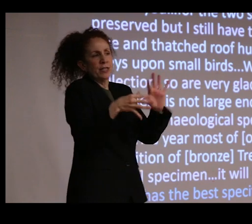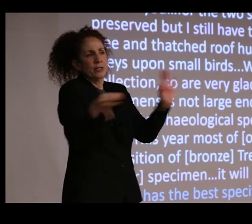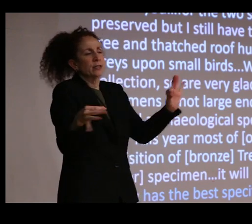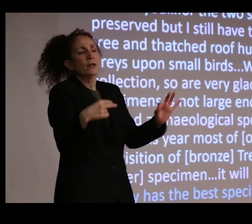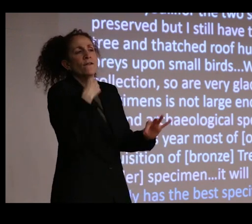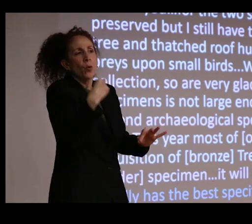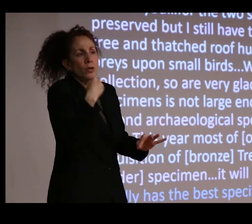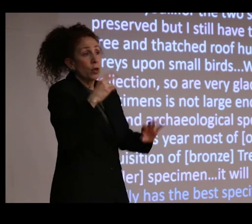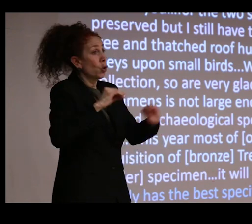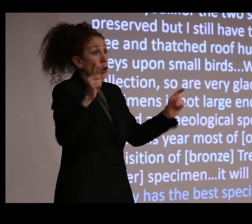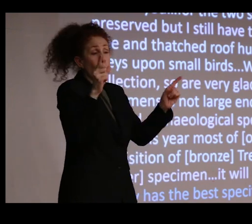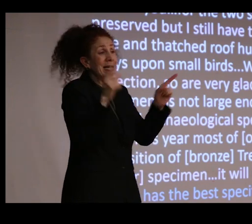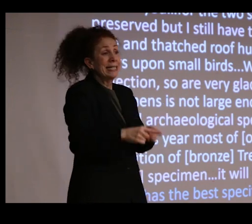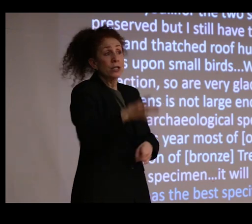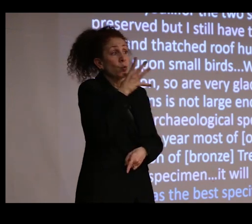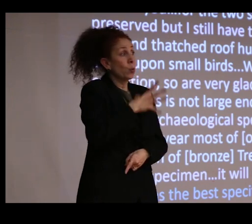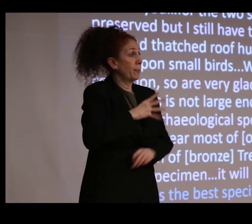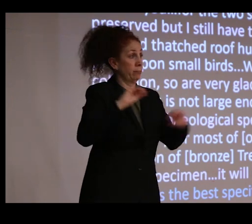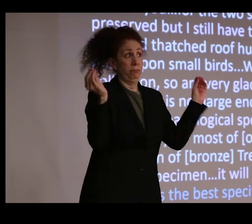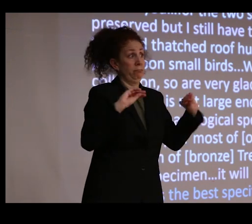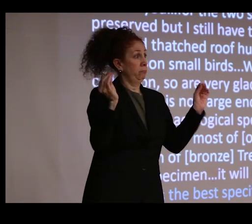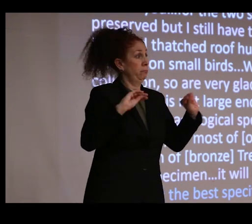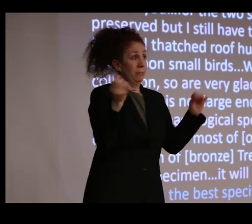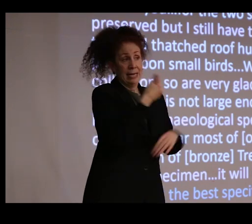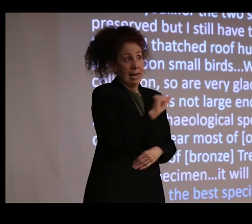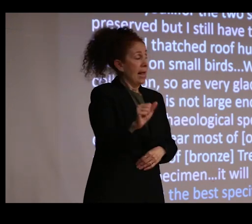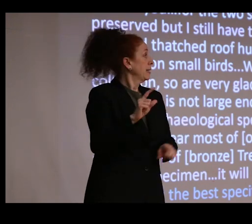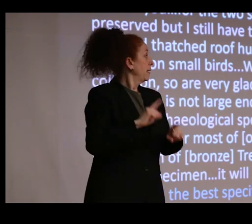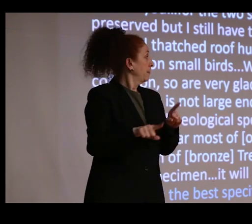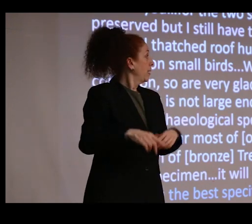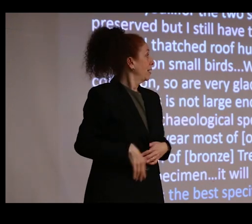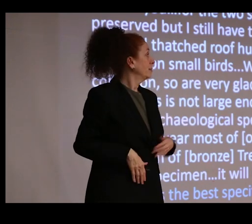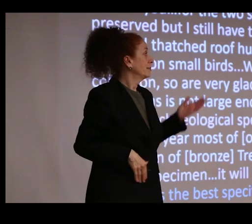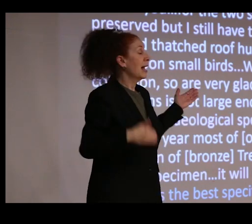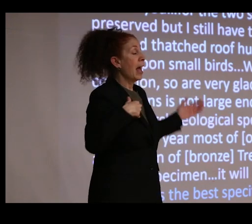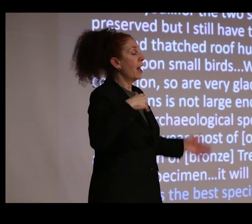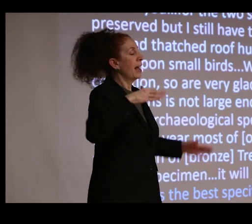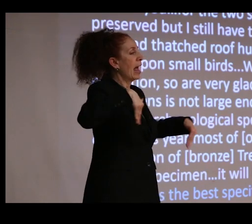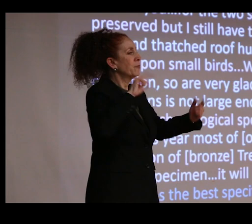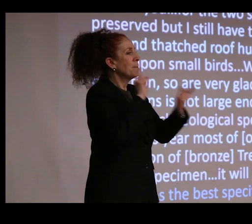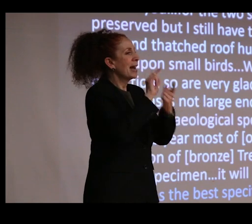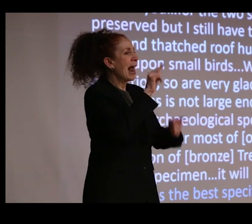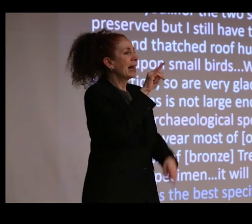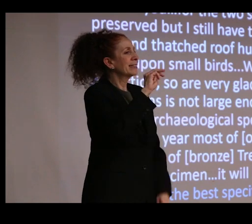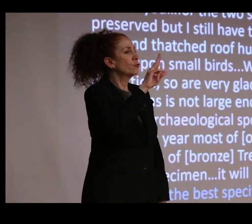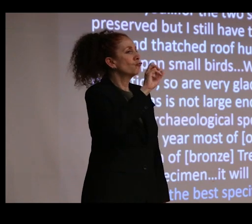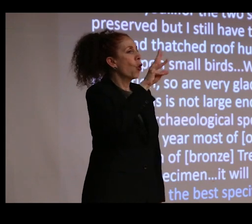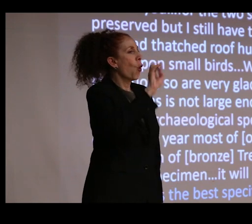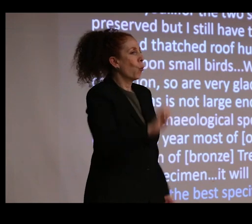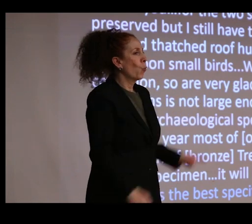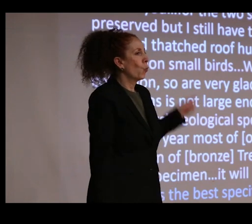any Indian women's voices, but a few non-Indian women such as Alice Munro. So to summarize in this short paragraph,